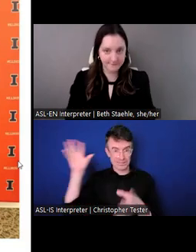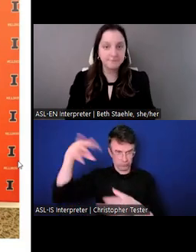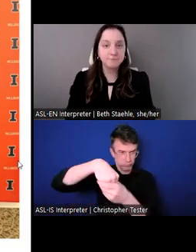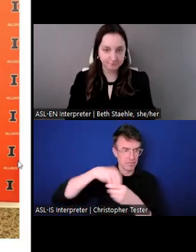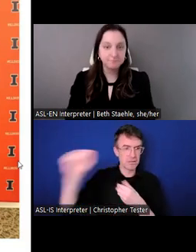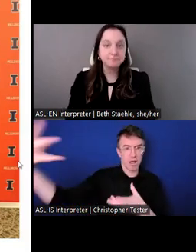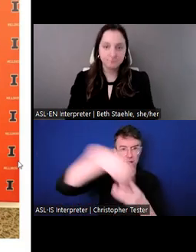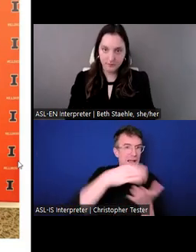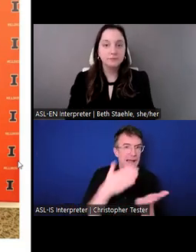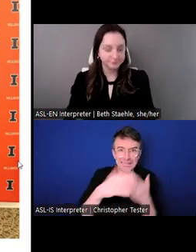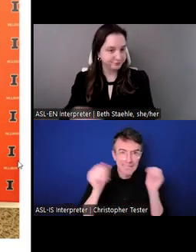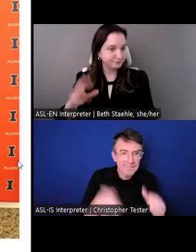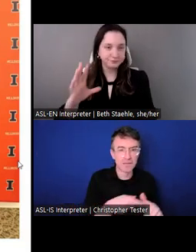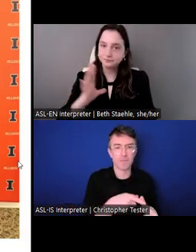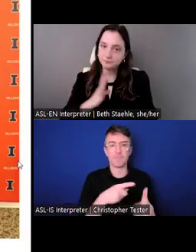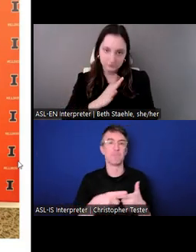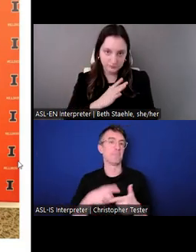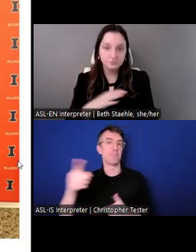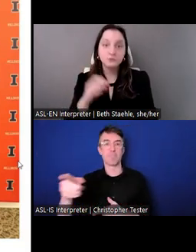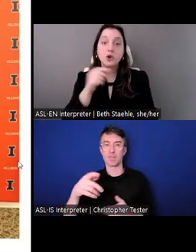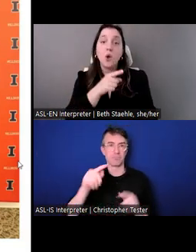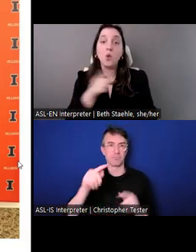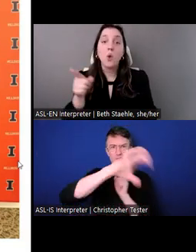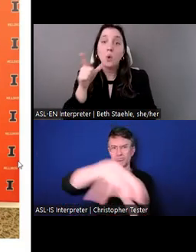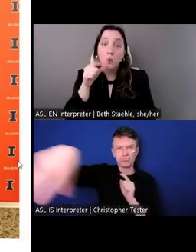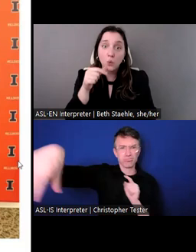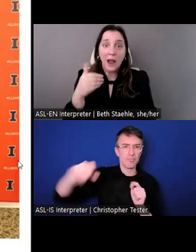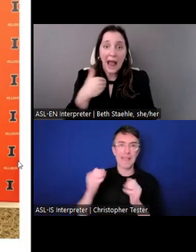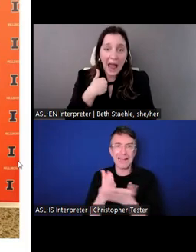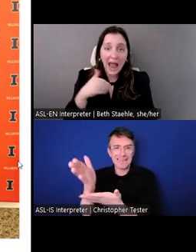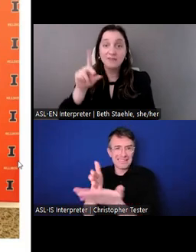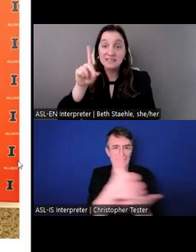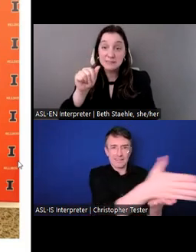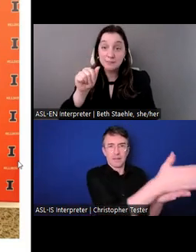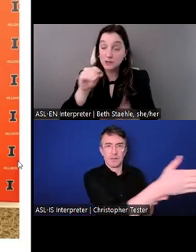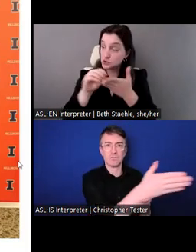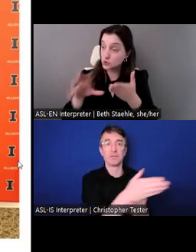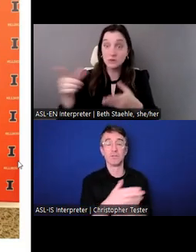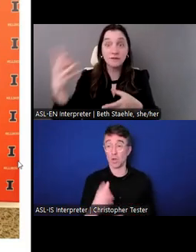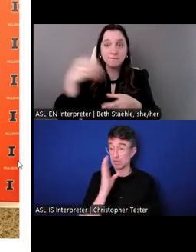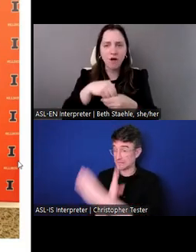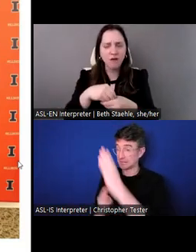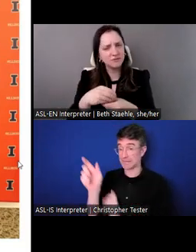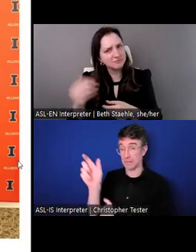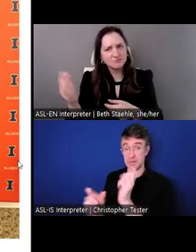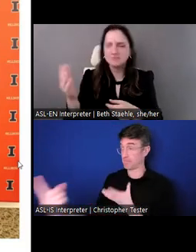Participants with disabilities are definitely pioneers on our programs and severely underrepresented. We need more!